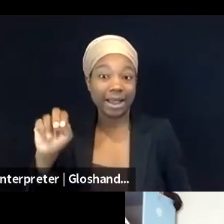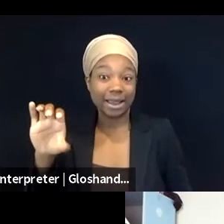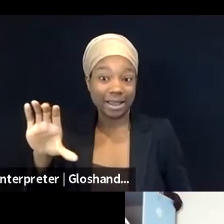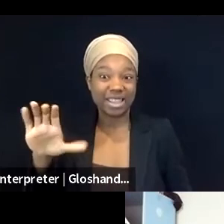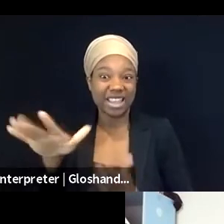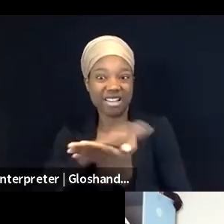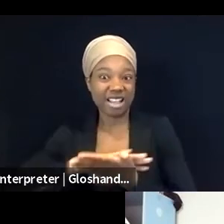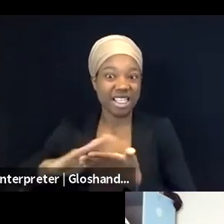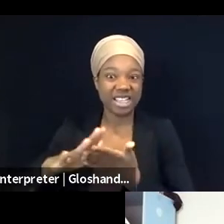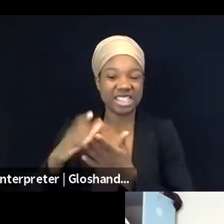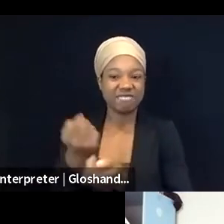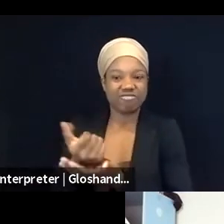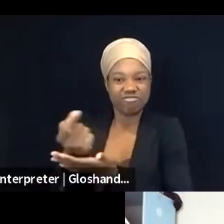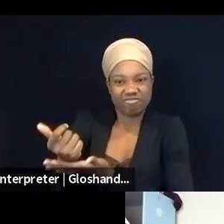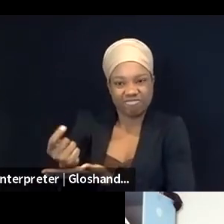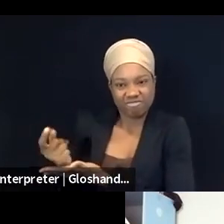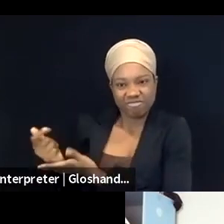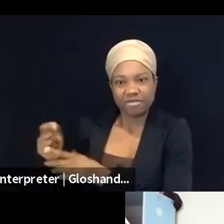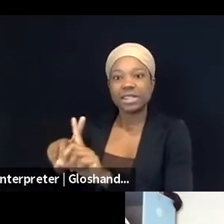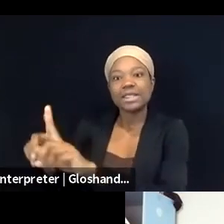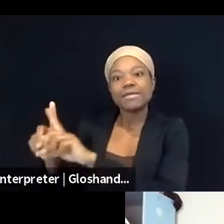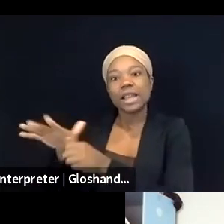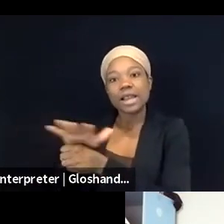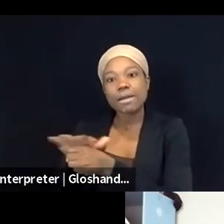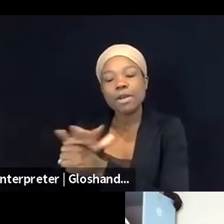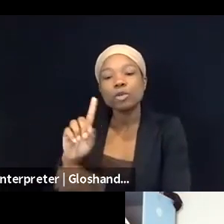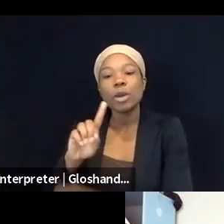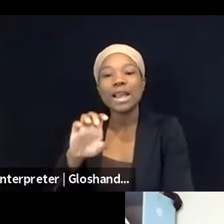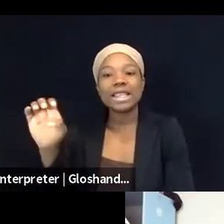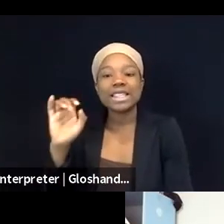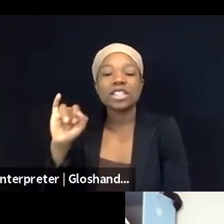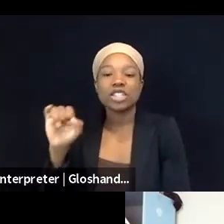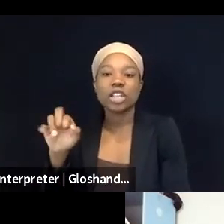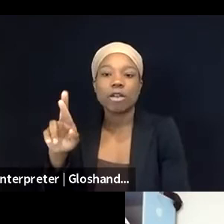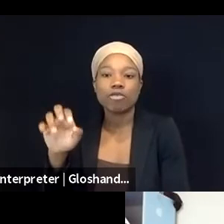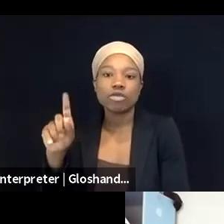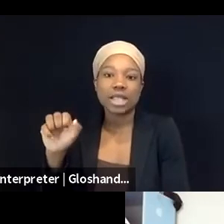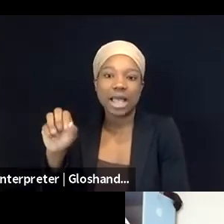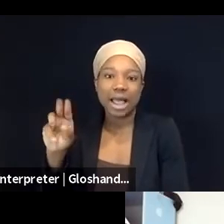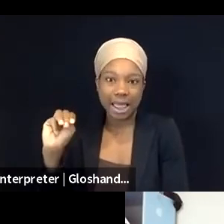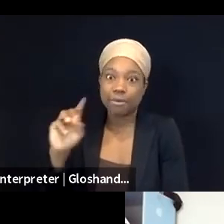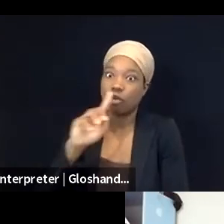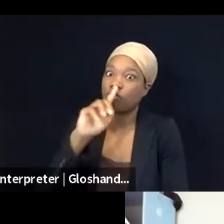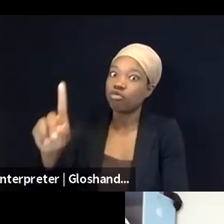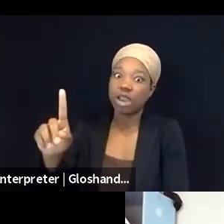in East Jerusalem was reaching a fever pitch, in a couple of neighborhoods, Sheikh Jarrah provided sort of a,